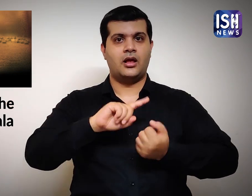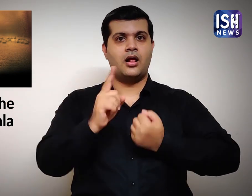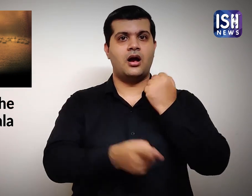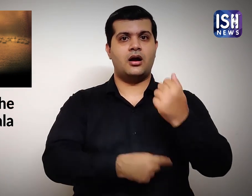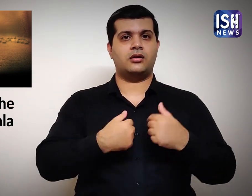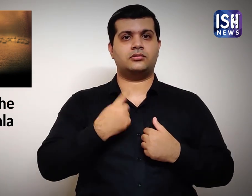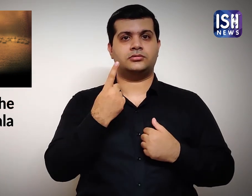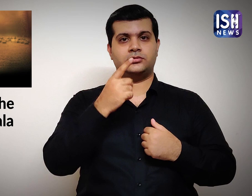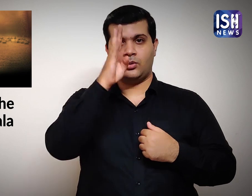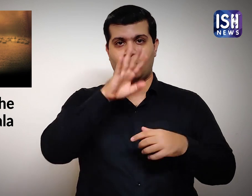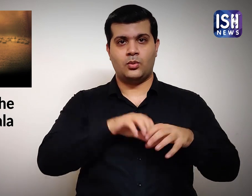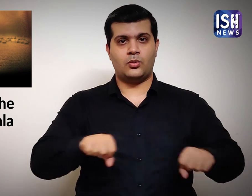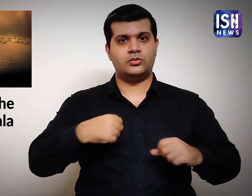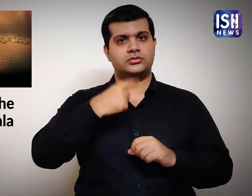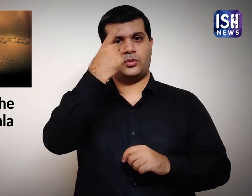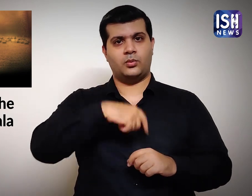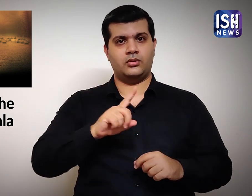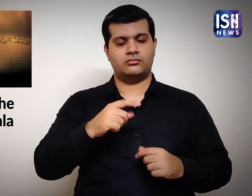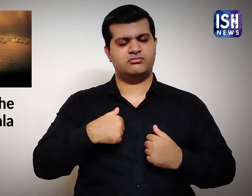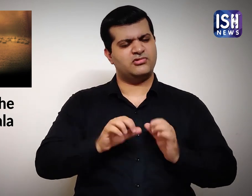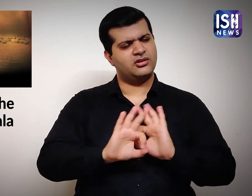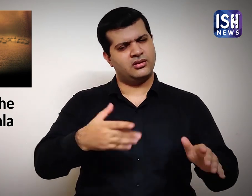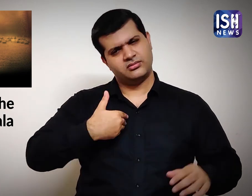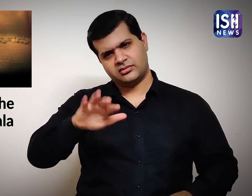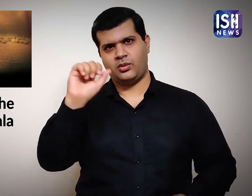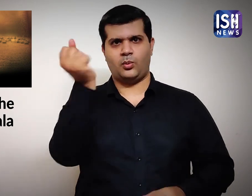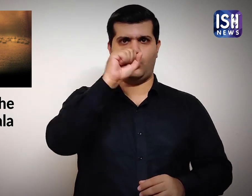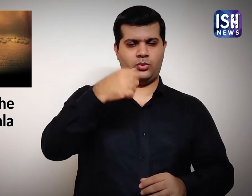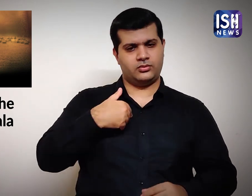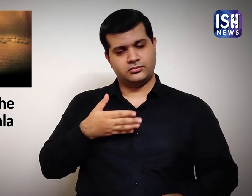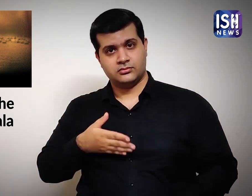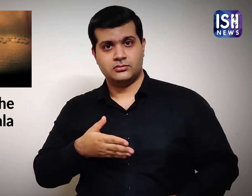When Hussain was the last one, he was ready to go to battle,